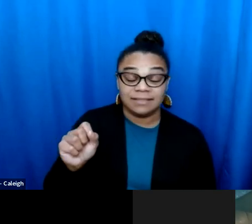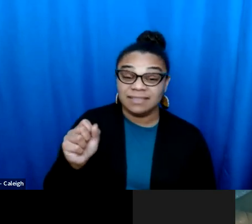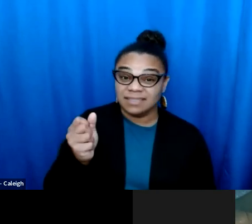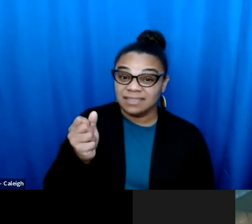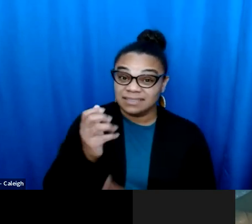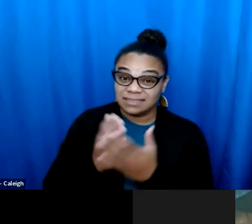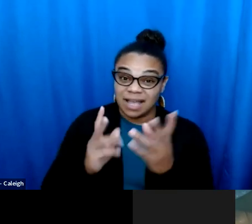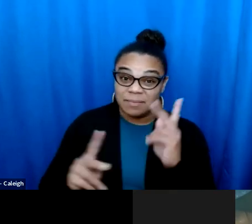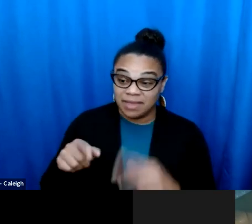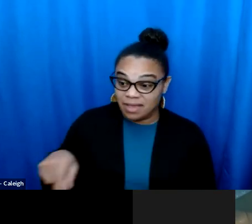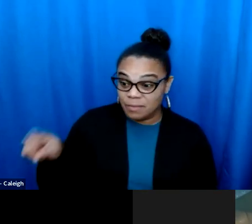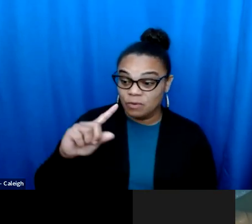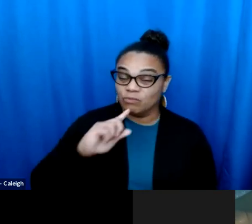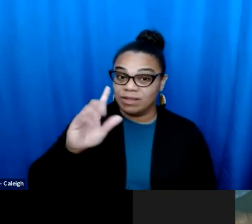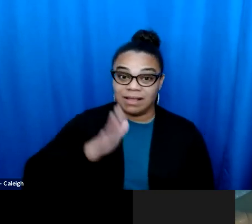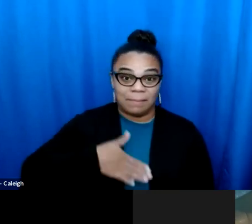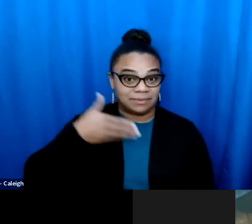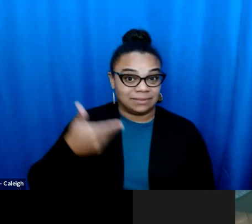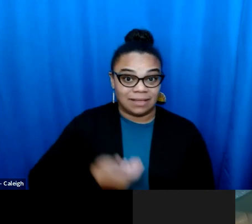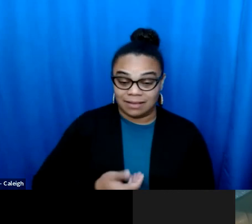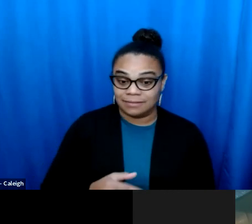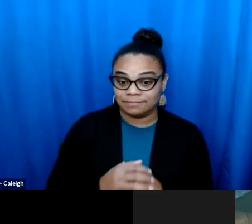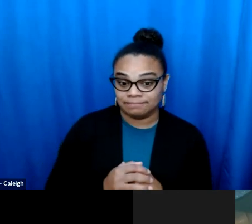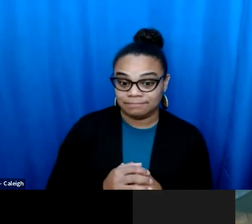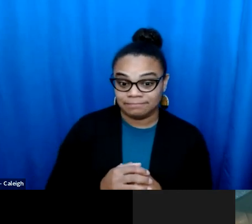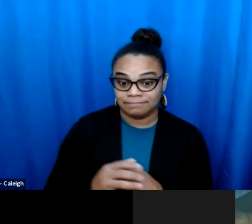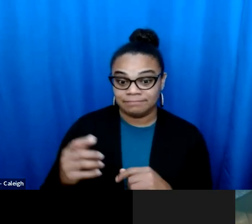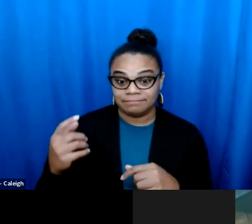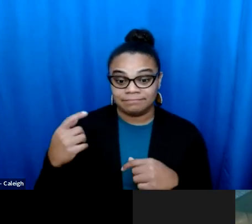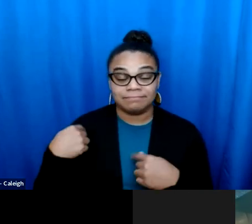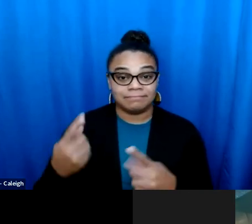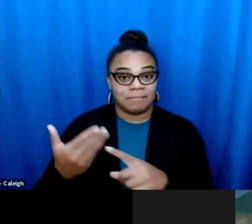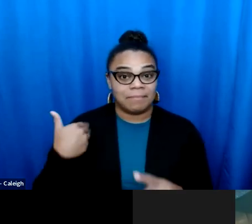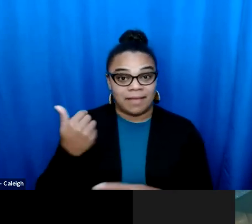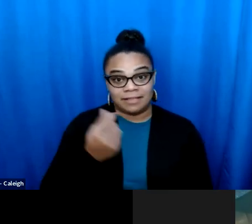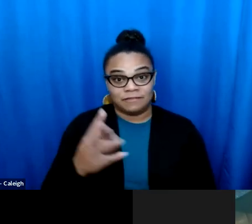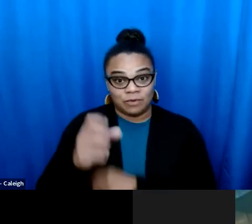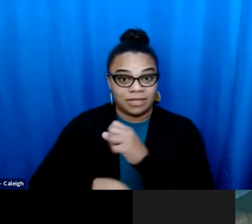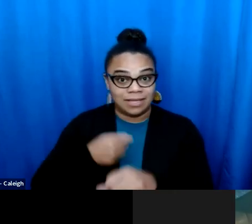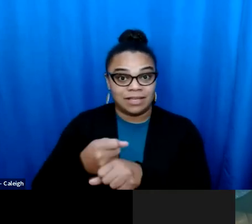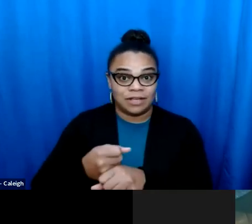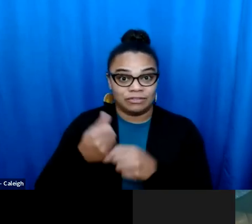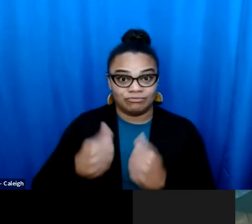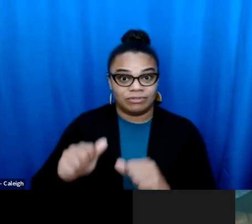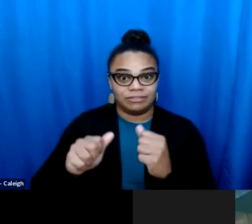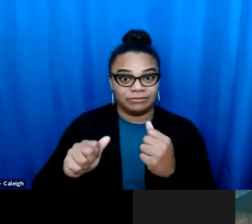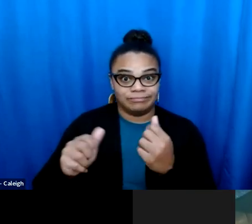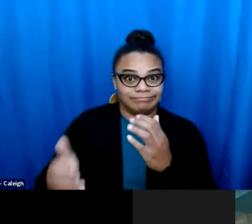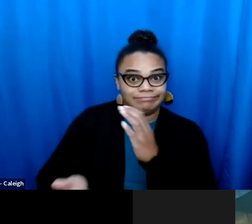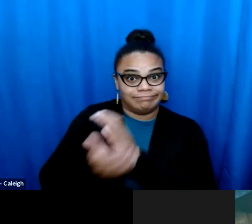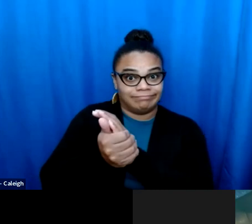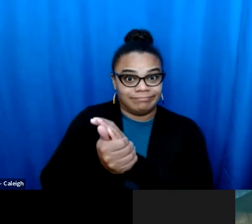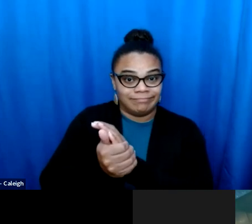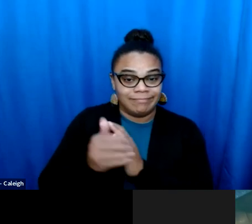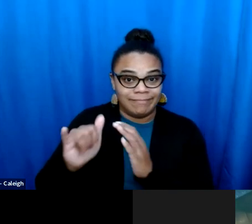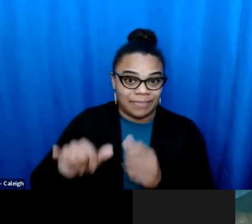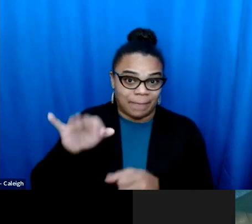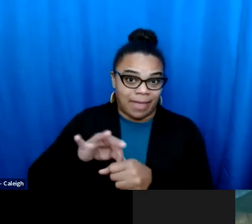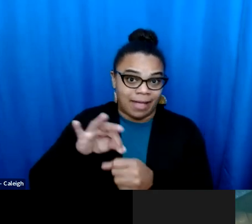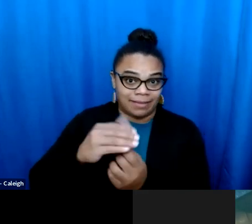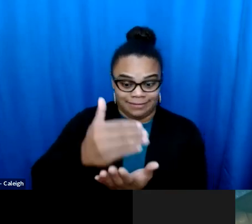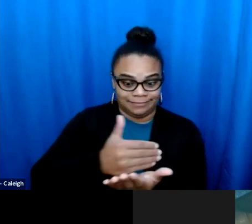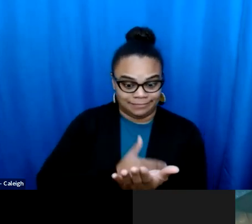did the State Court right came, and in Kansas there were some folks who are really upset.